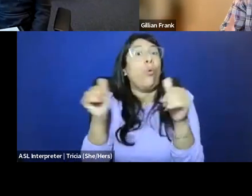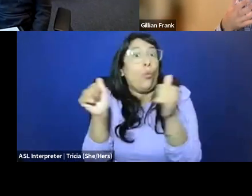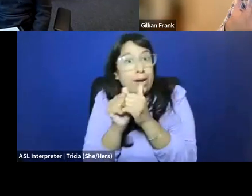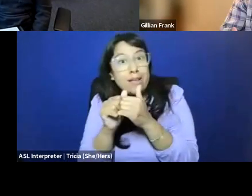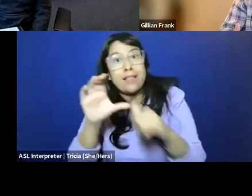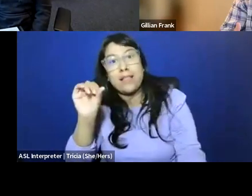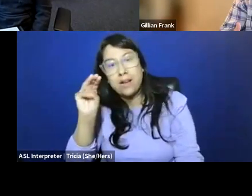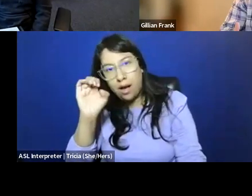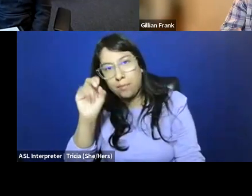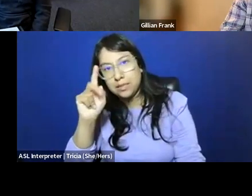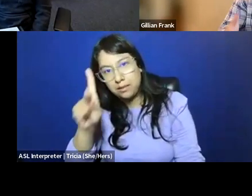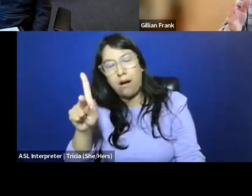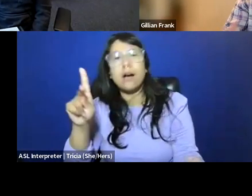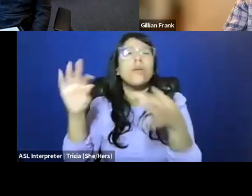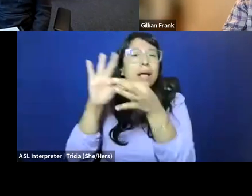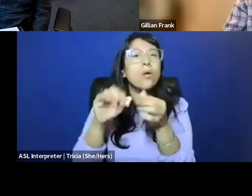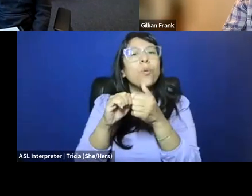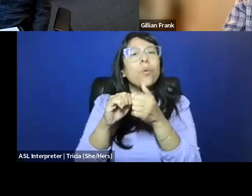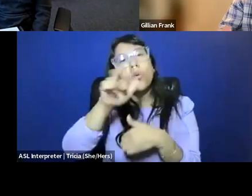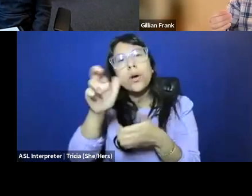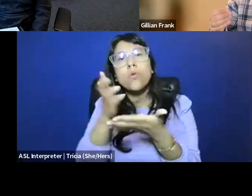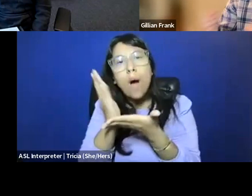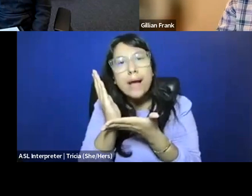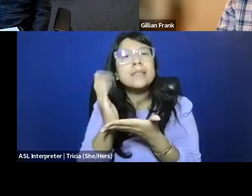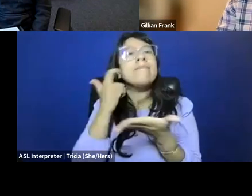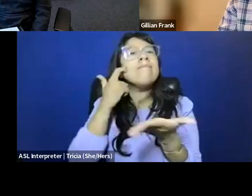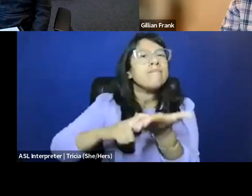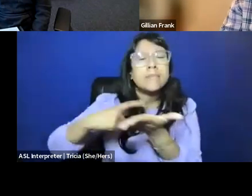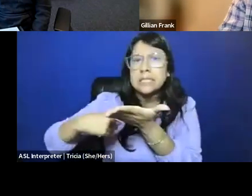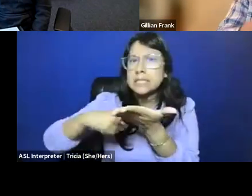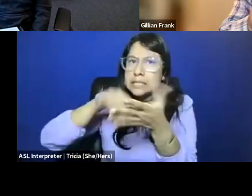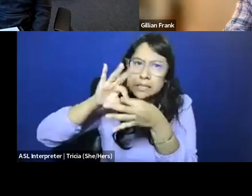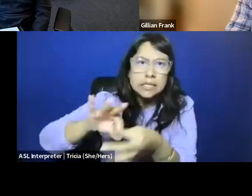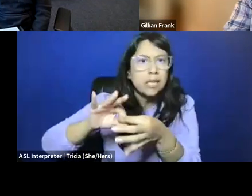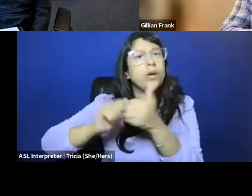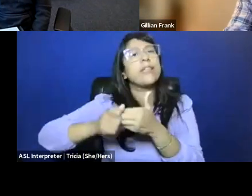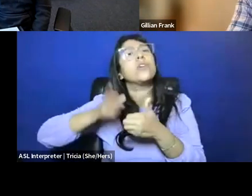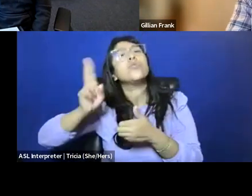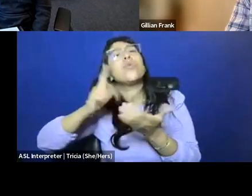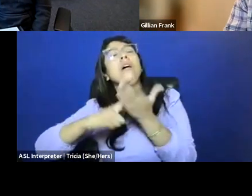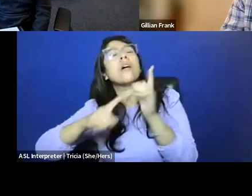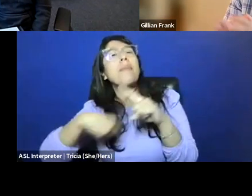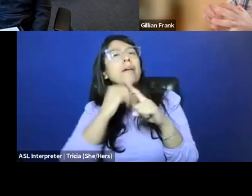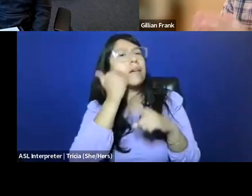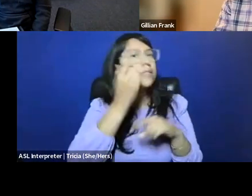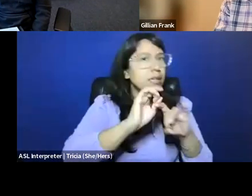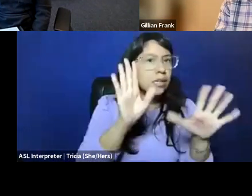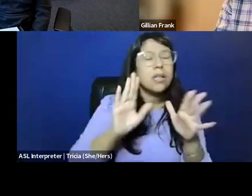as deeply interconnected and theorizing them, but there are historians of obscenity and pornography, there are historians of abortion or reproduction,